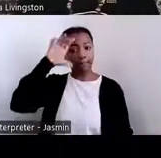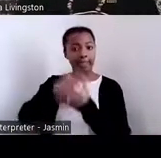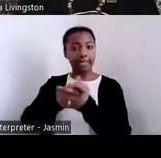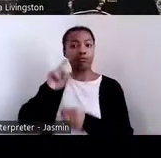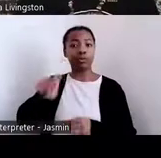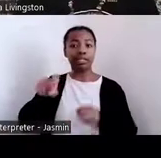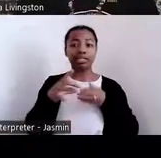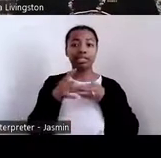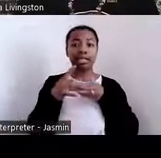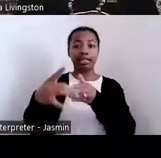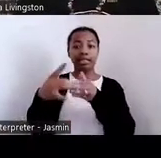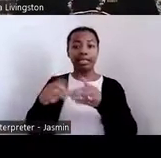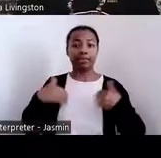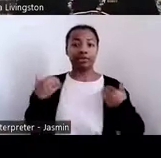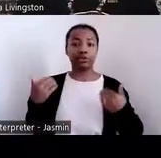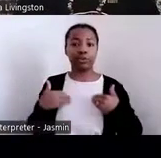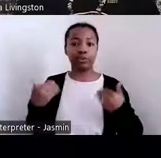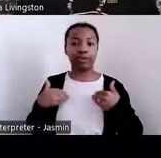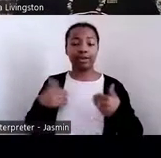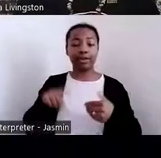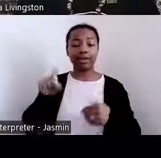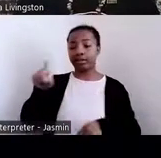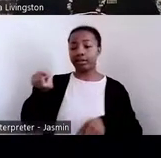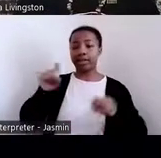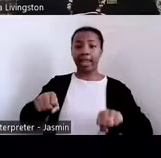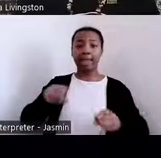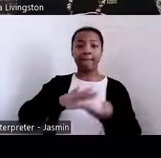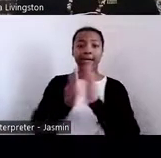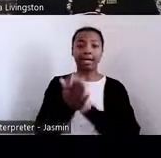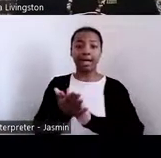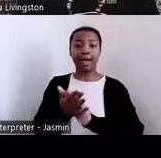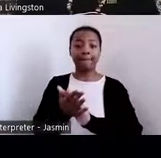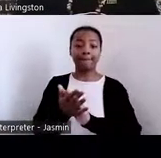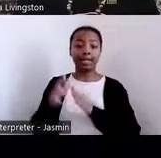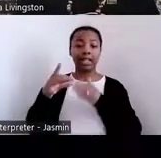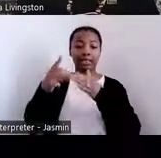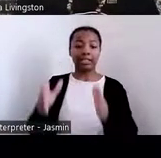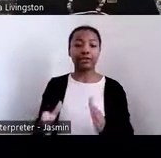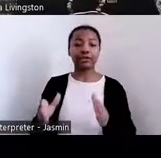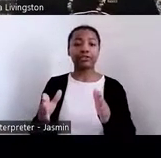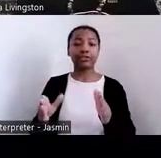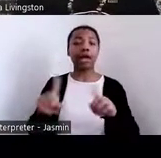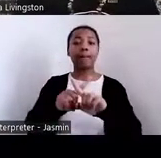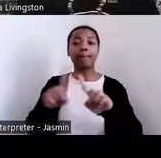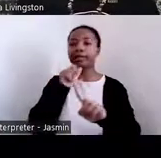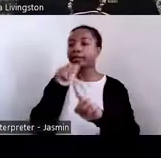leaders without titles. And, also, many of our people may not have a formal education.